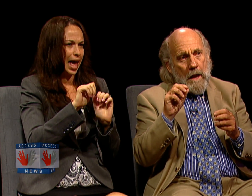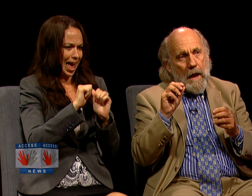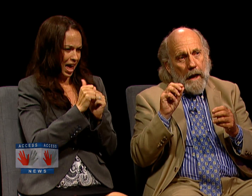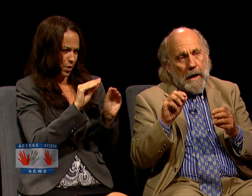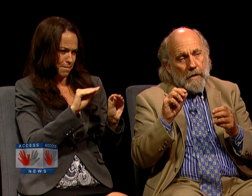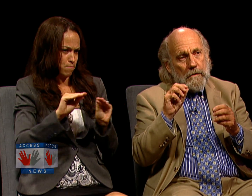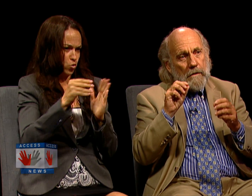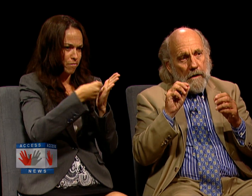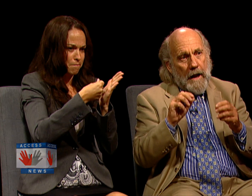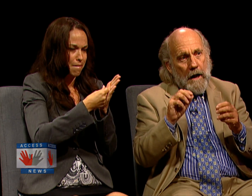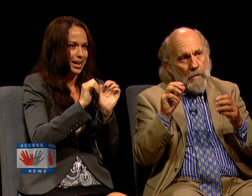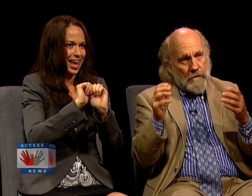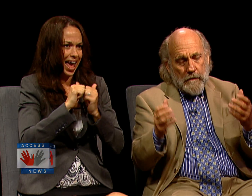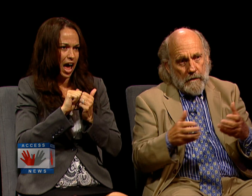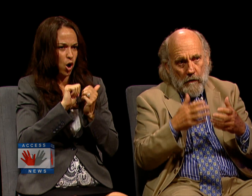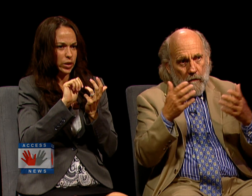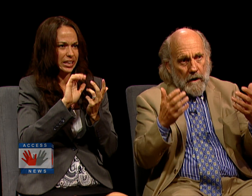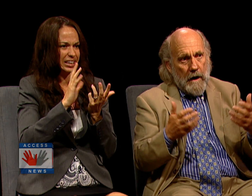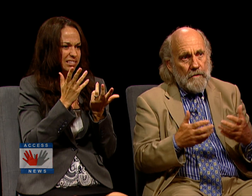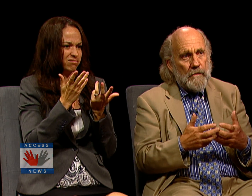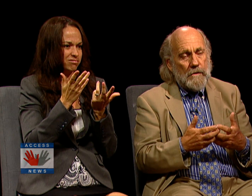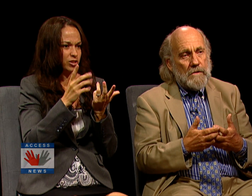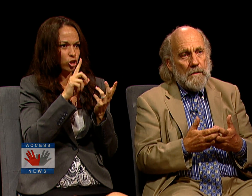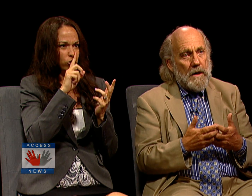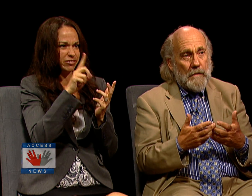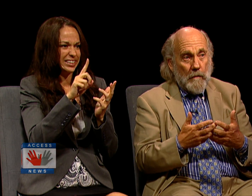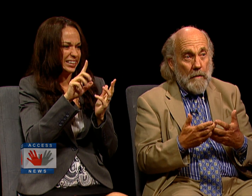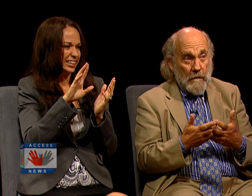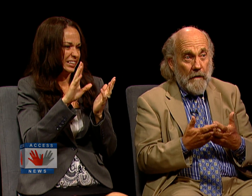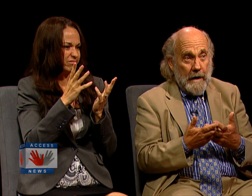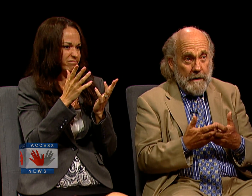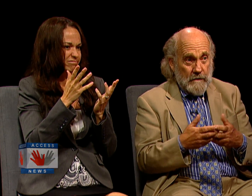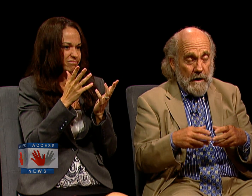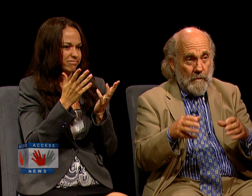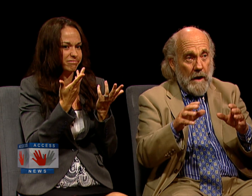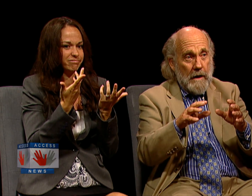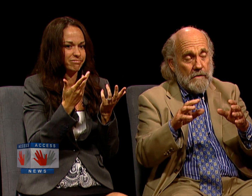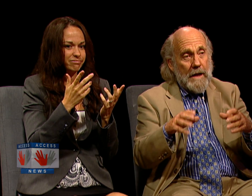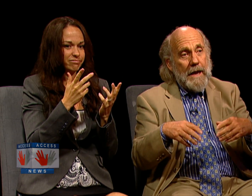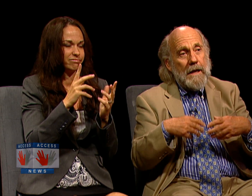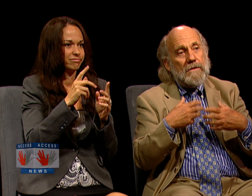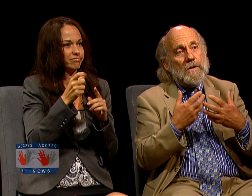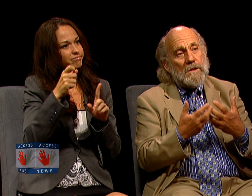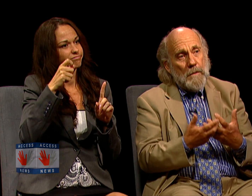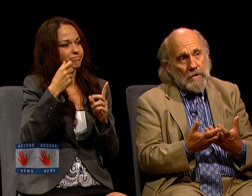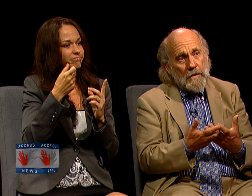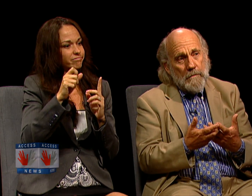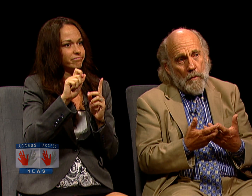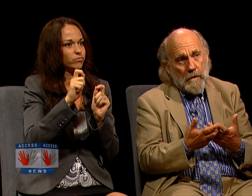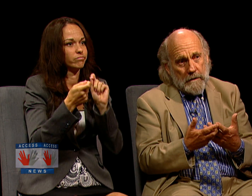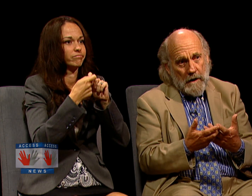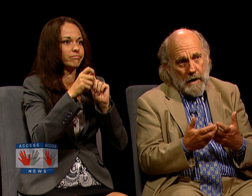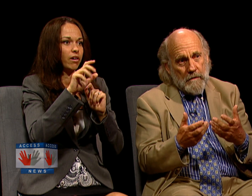AND, NOW, WITH THE WHOLE CONTROVERSY ABOUT THE WAY WE FINANCED CAMPAIGNS IS AN ESPECIALLY IMPORTANT TIME